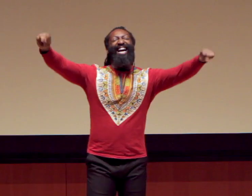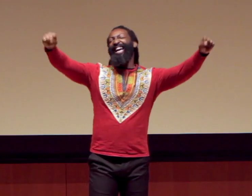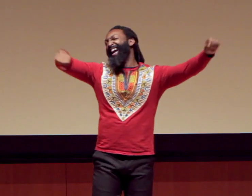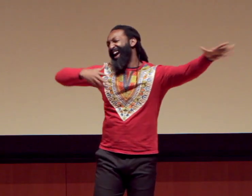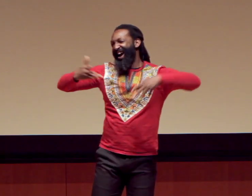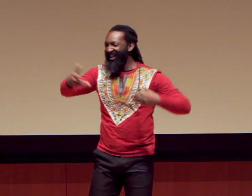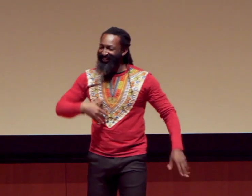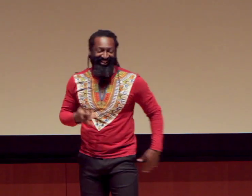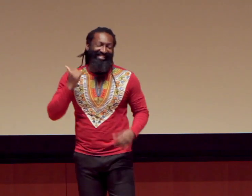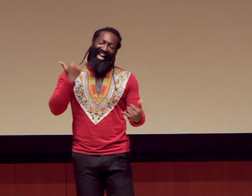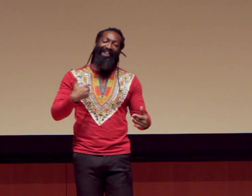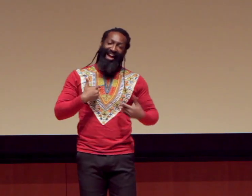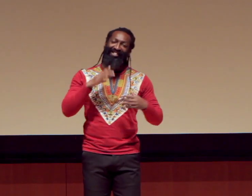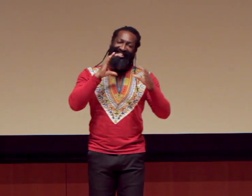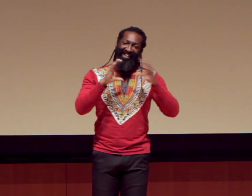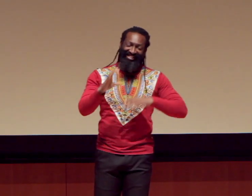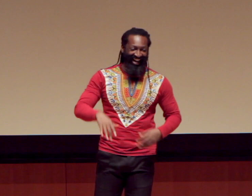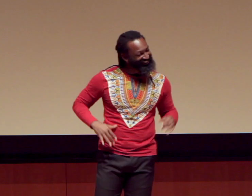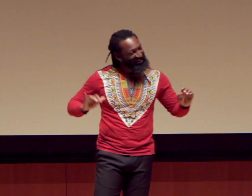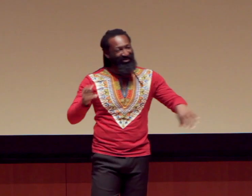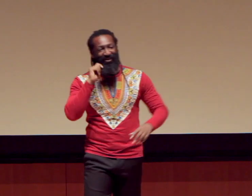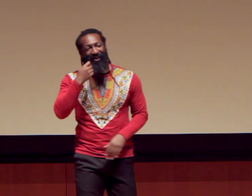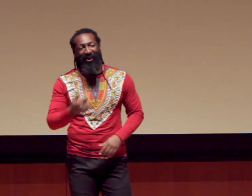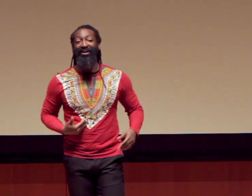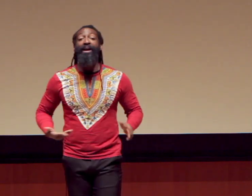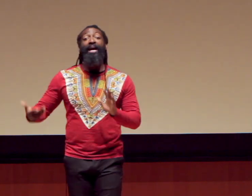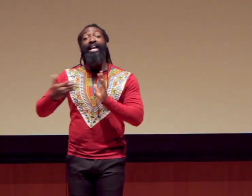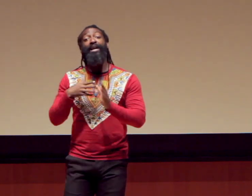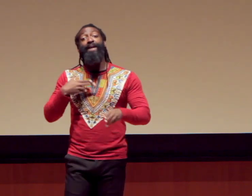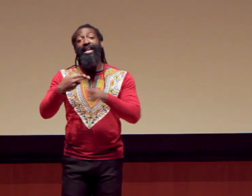Okay, there we go. Good job! Alright, so now we’re having a conversation, very cool.